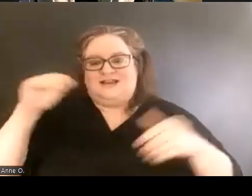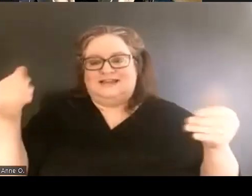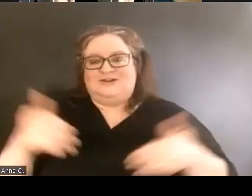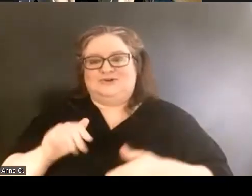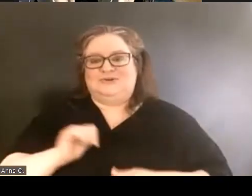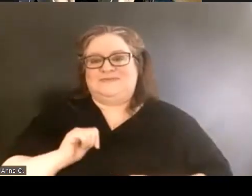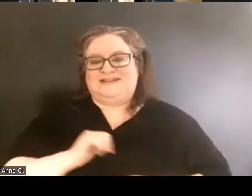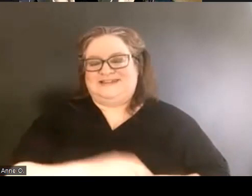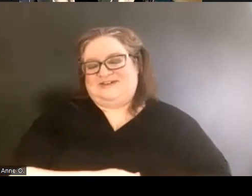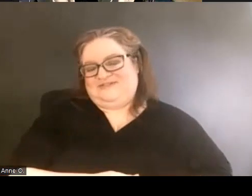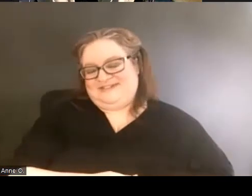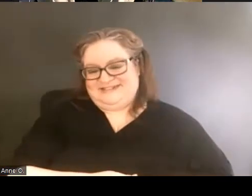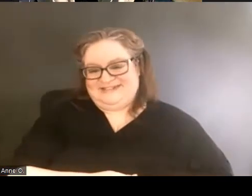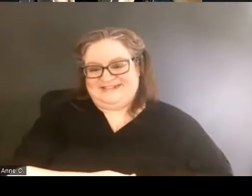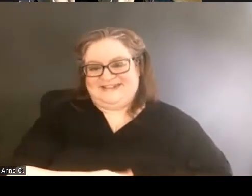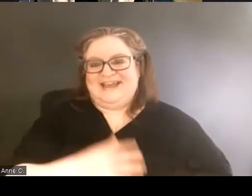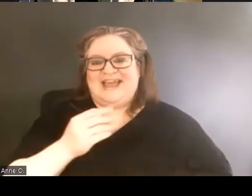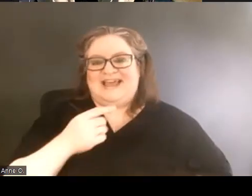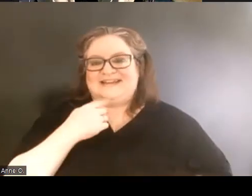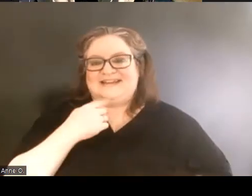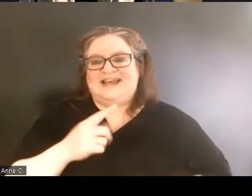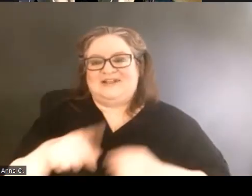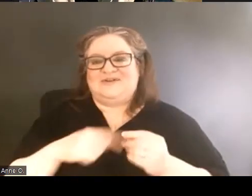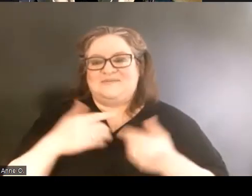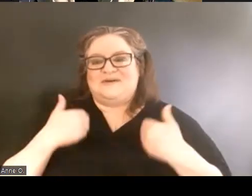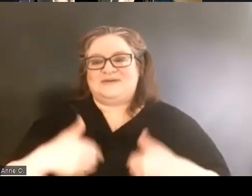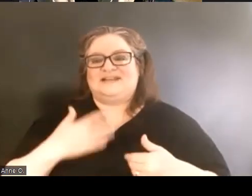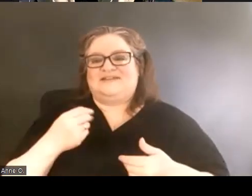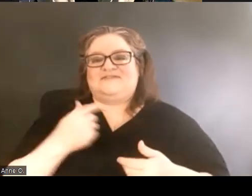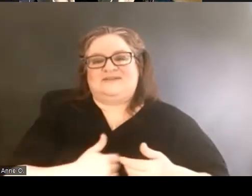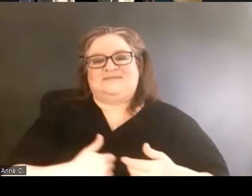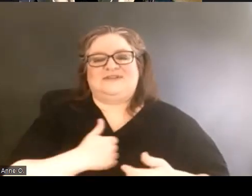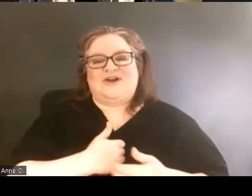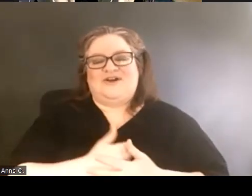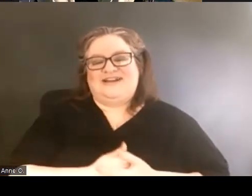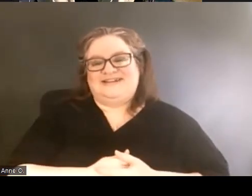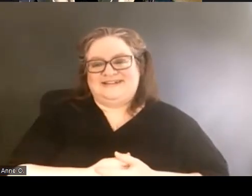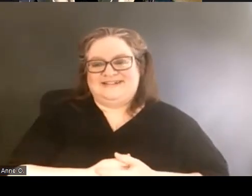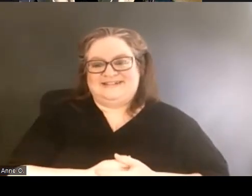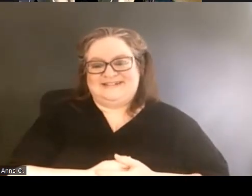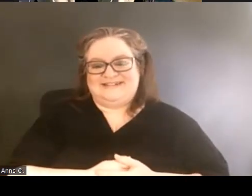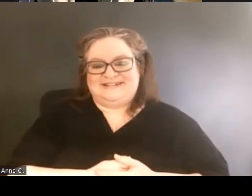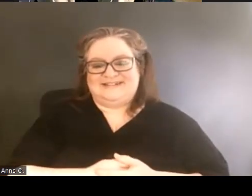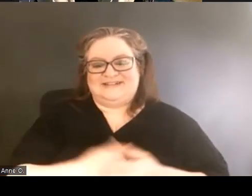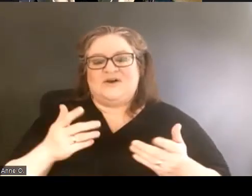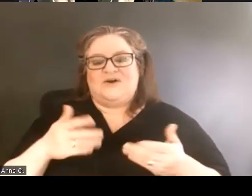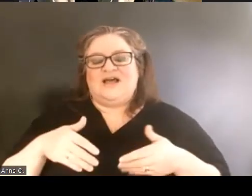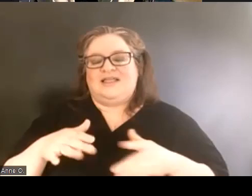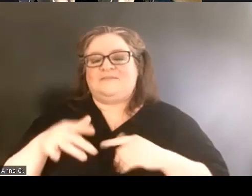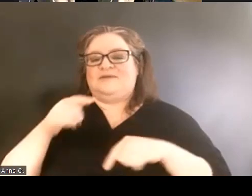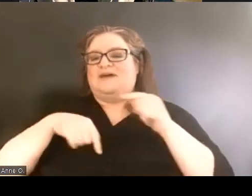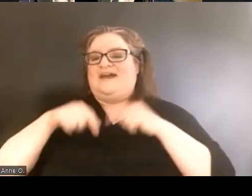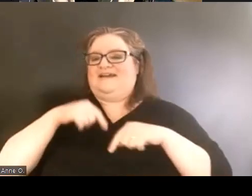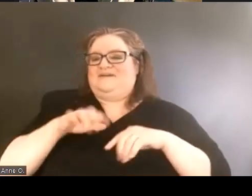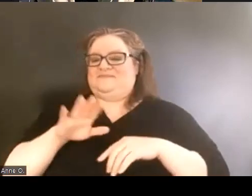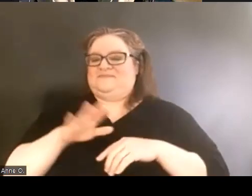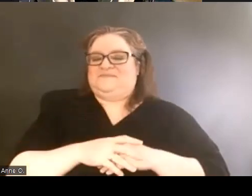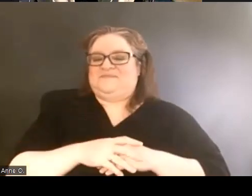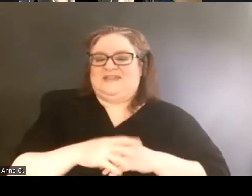and to tell you about me and I'm so sorry. So let me back up. I'm Karen Nielsen.